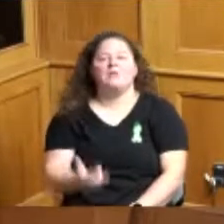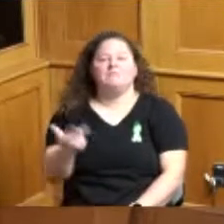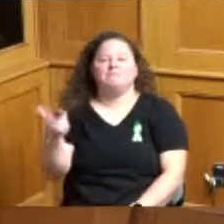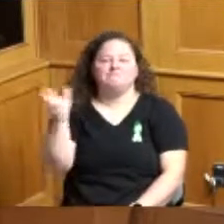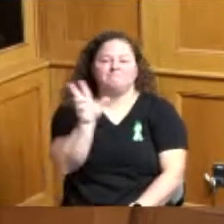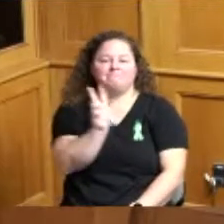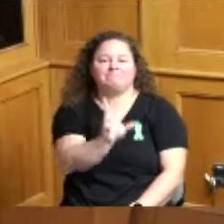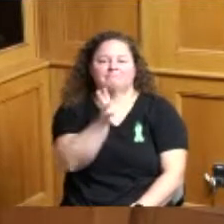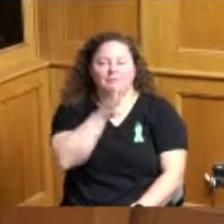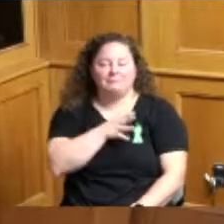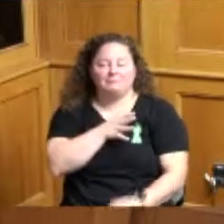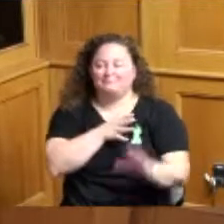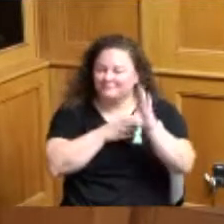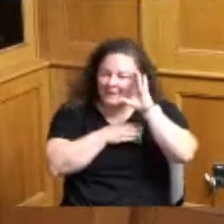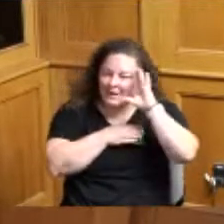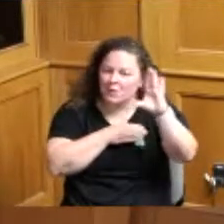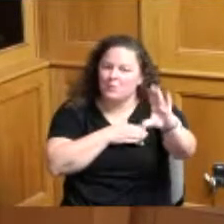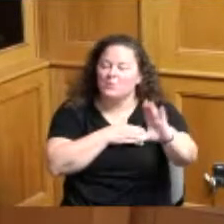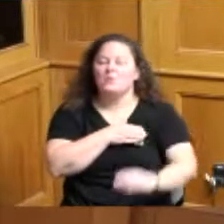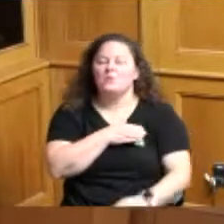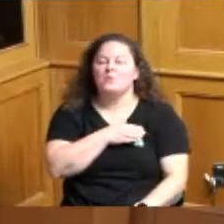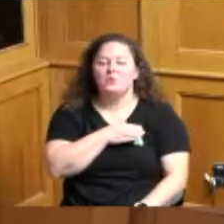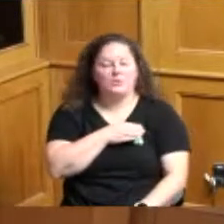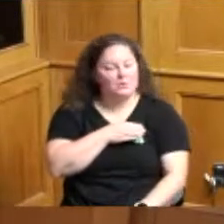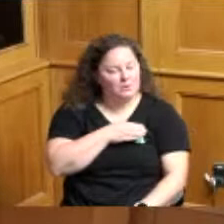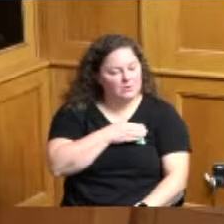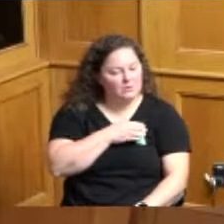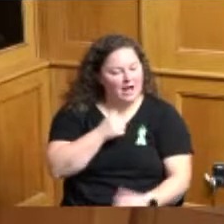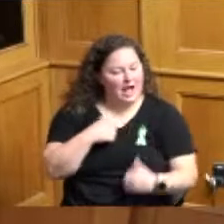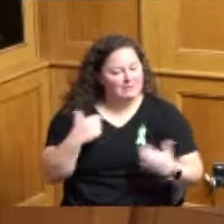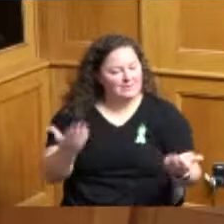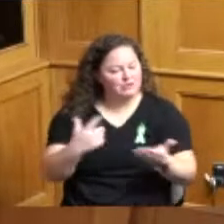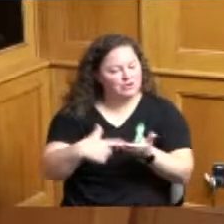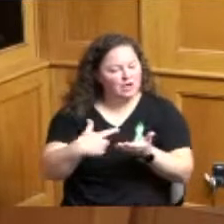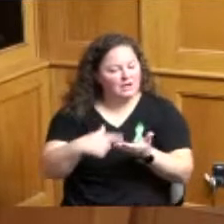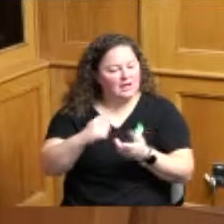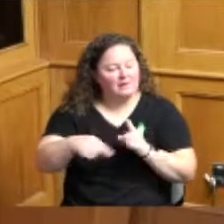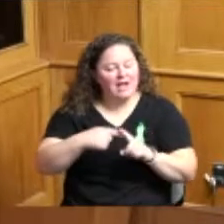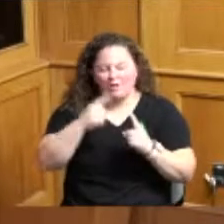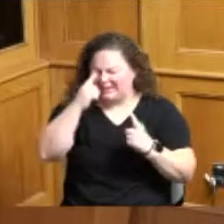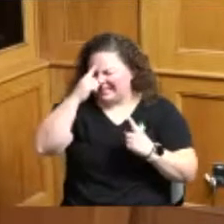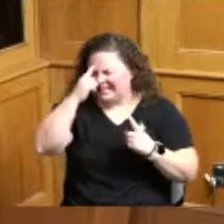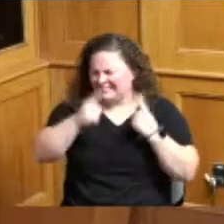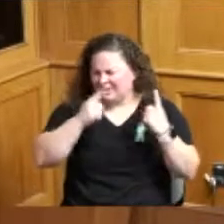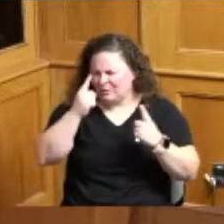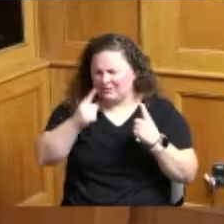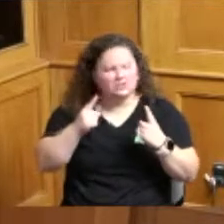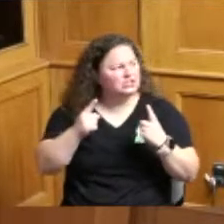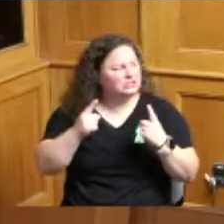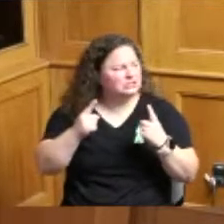hello I am here to speak on the consideration of the I guess the part of your microphone down